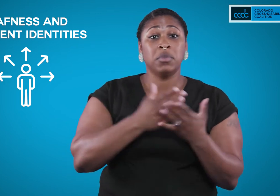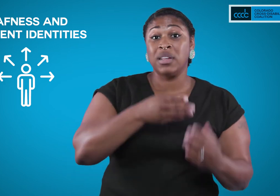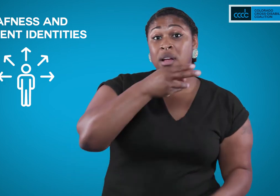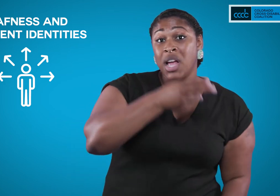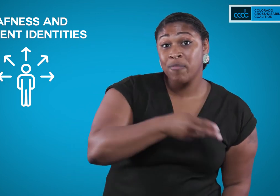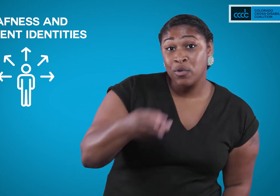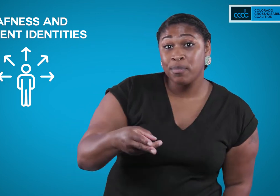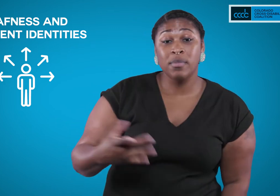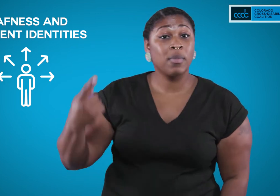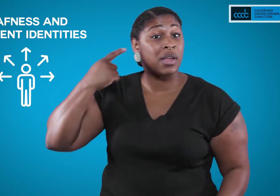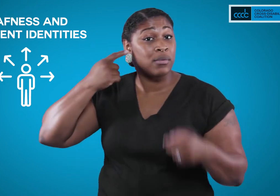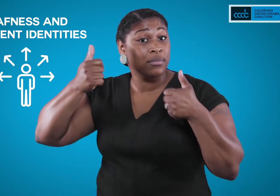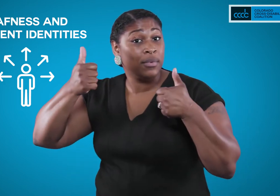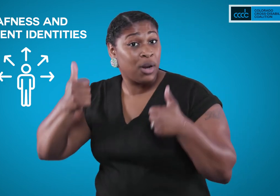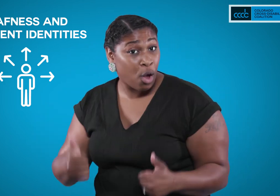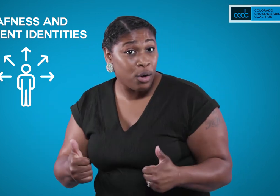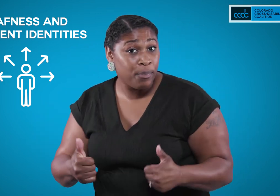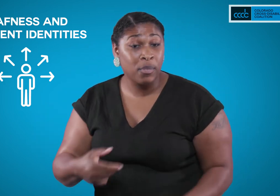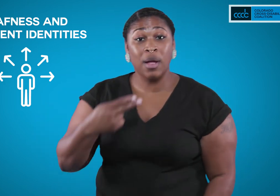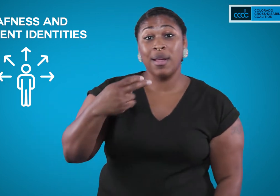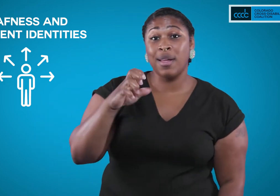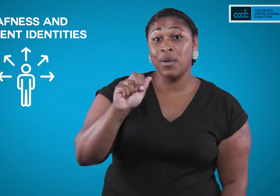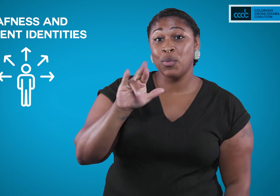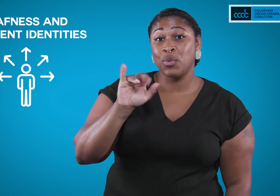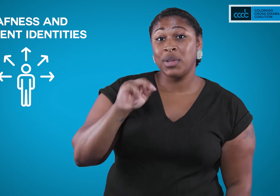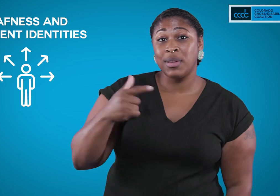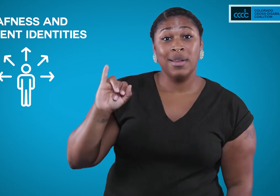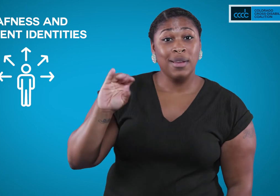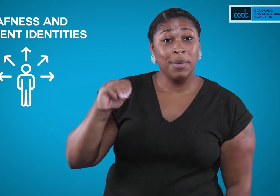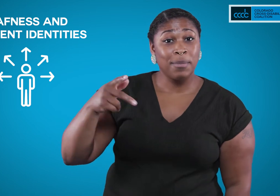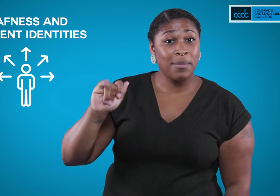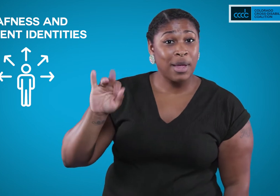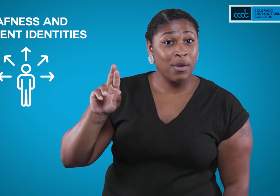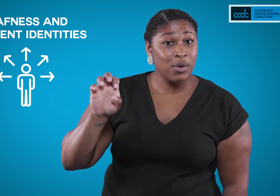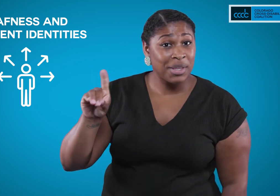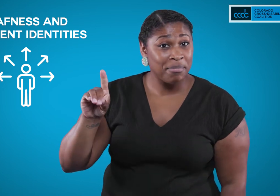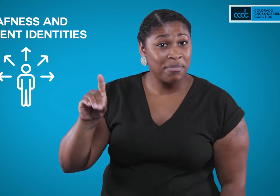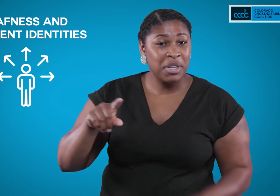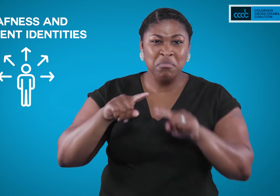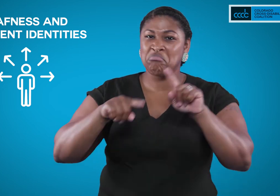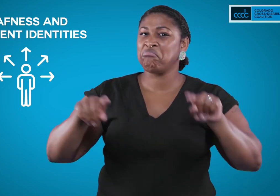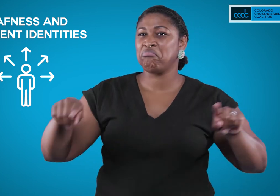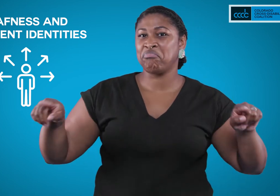such as hard-of-hearing, hearing loss, and for a few people, hearing impaired.